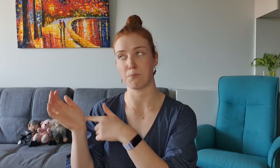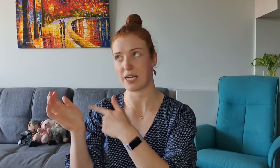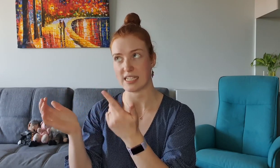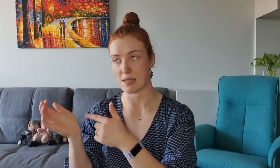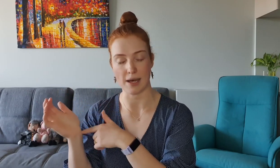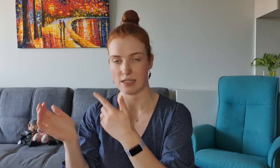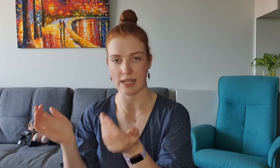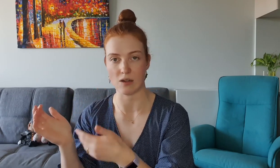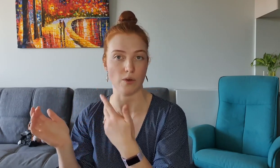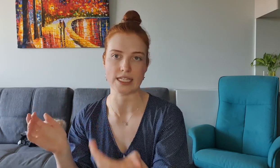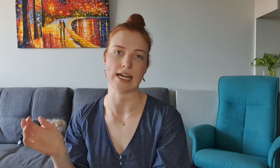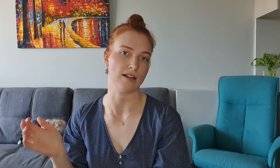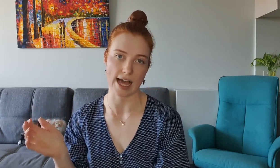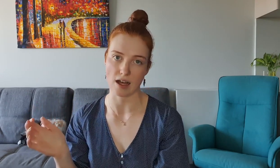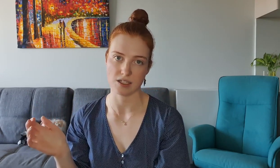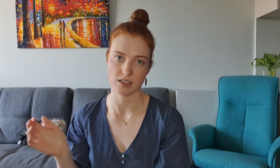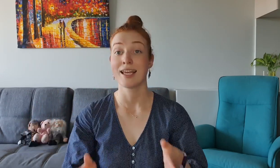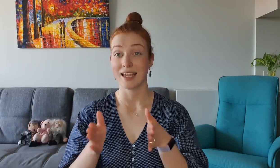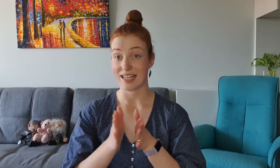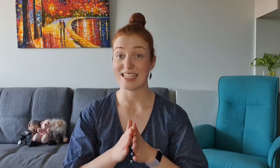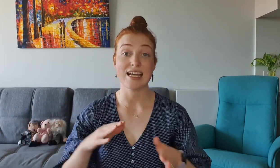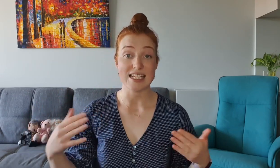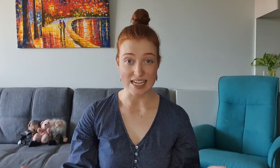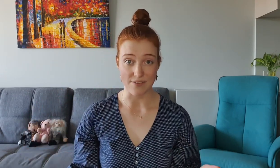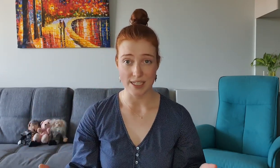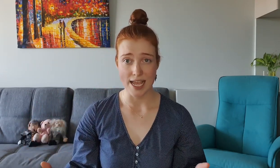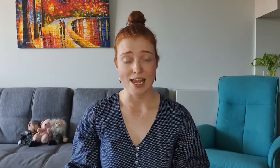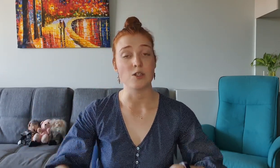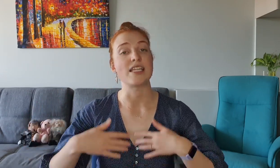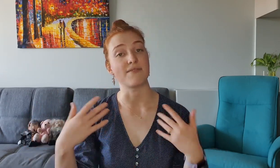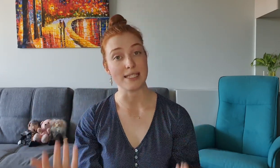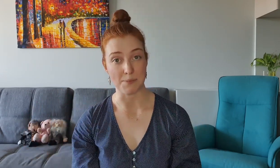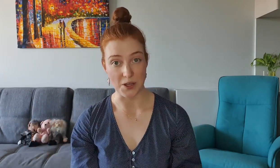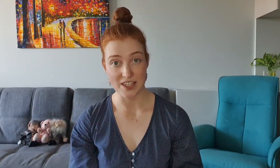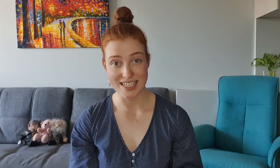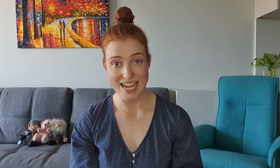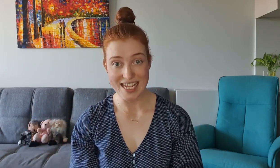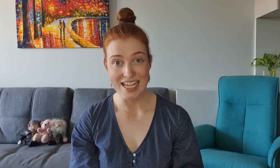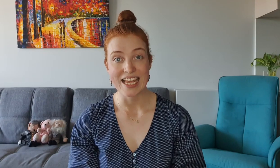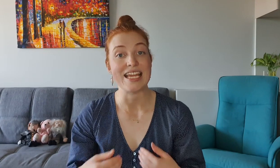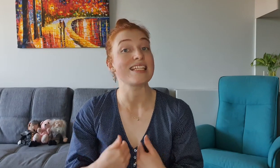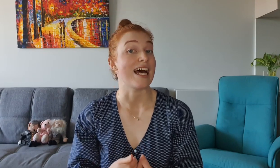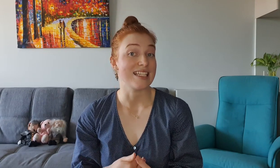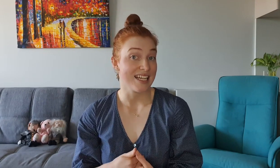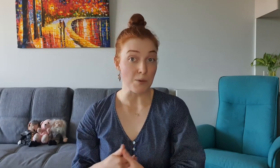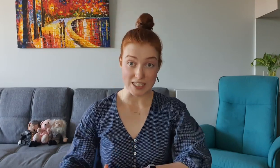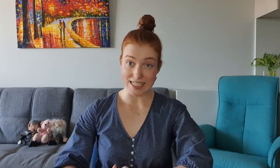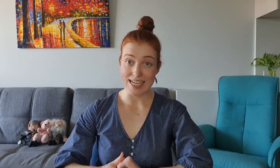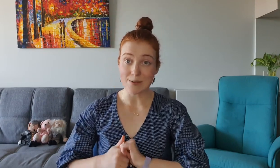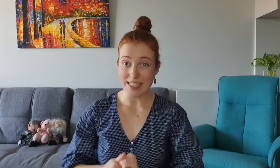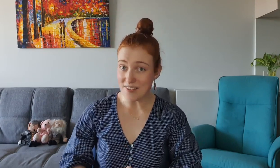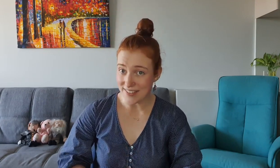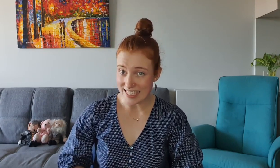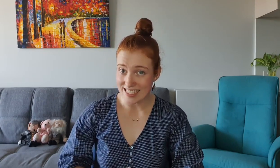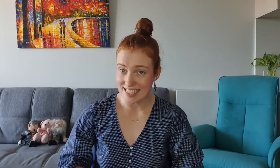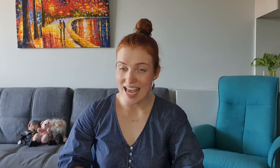He presses the button and it reads it out loud There's this guy, Devin, and on Devin's birthday he decides that he wants to take some selfies